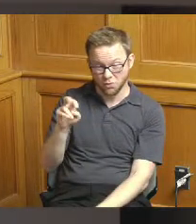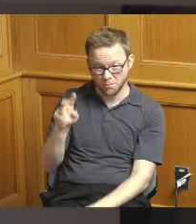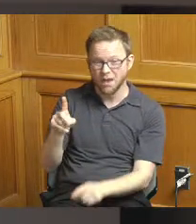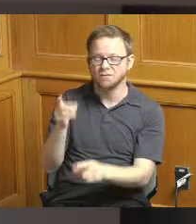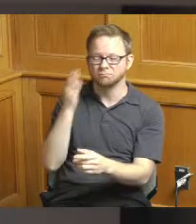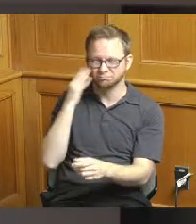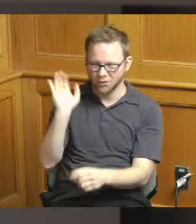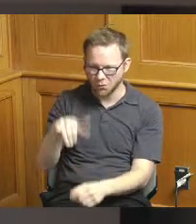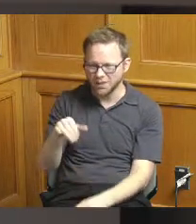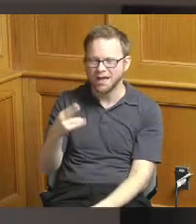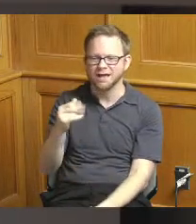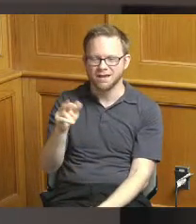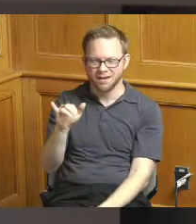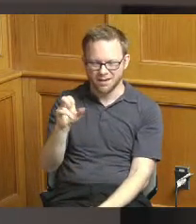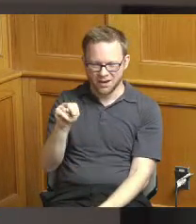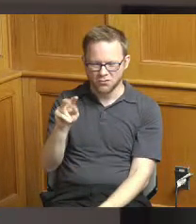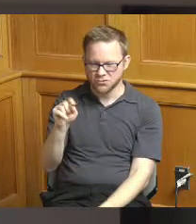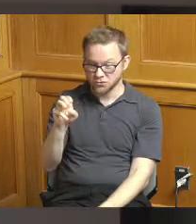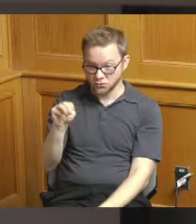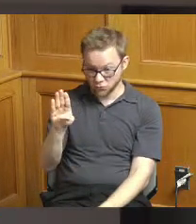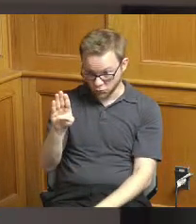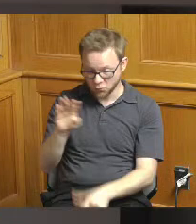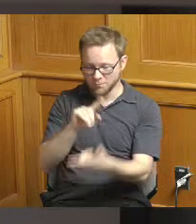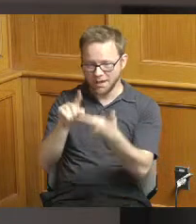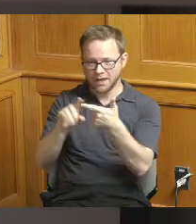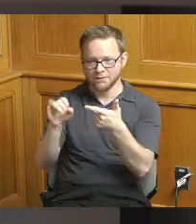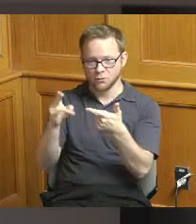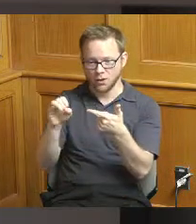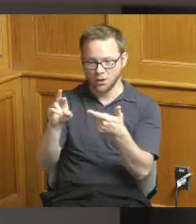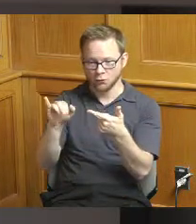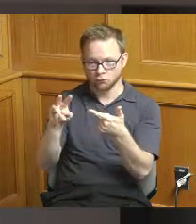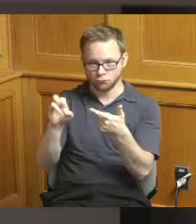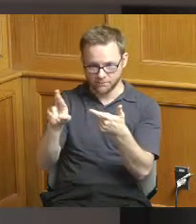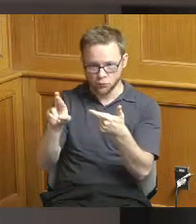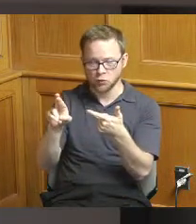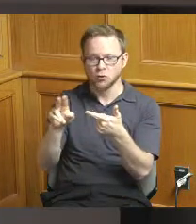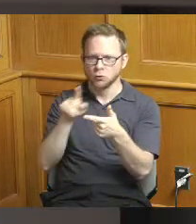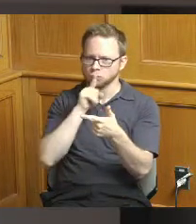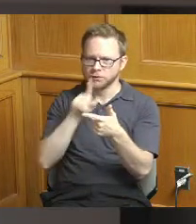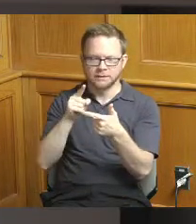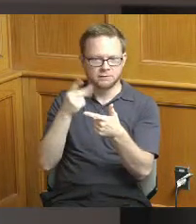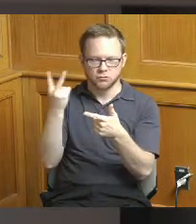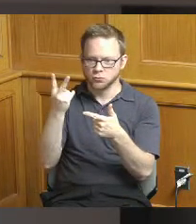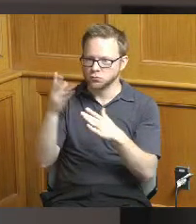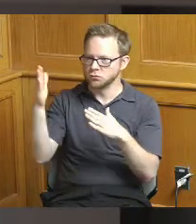the Ohio River as their two main assets and this acquisition would allow them to kind of tie those